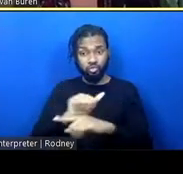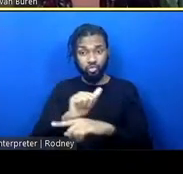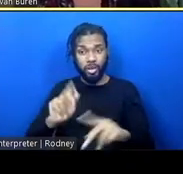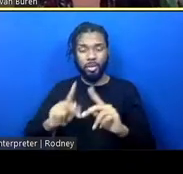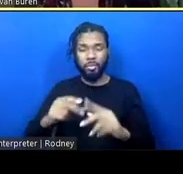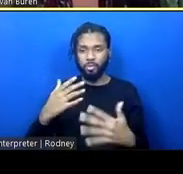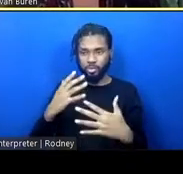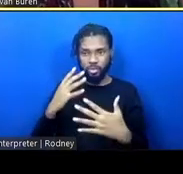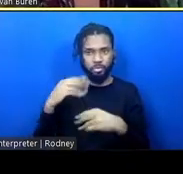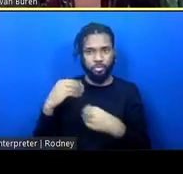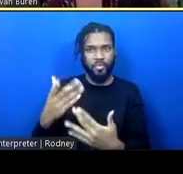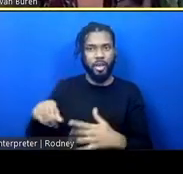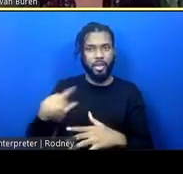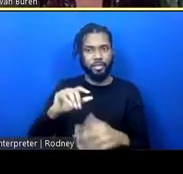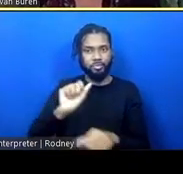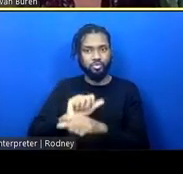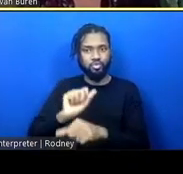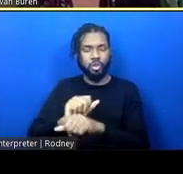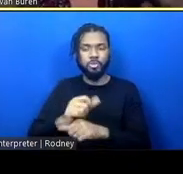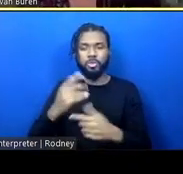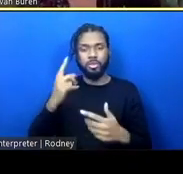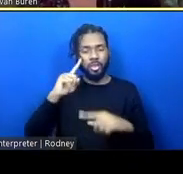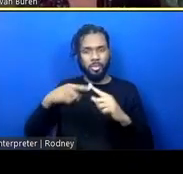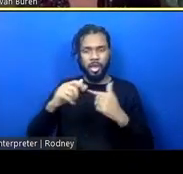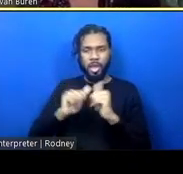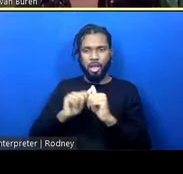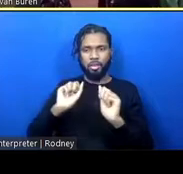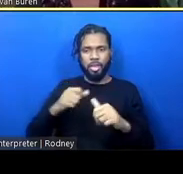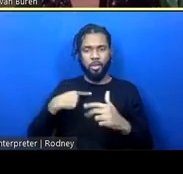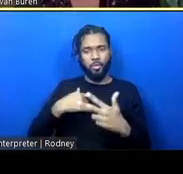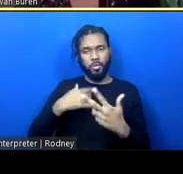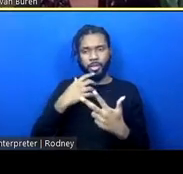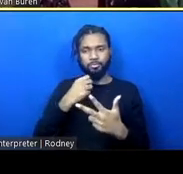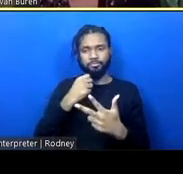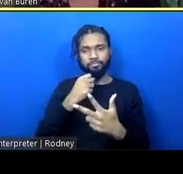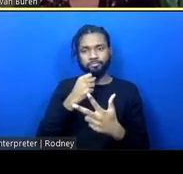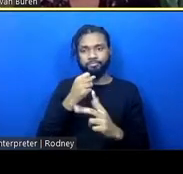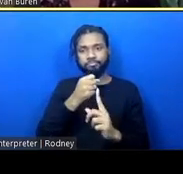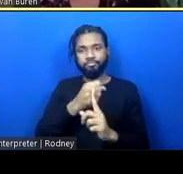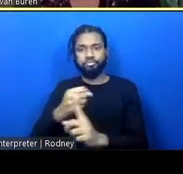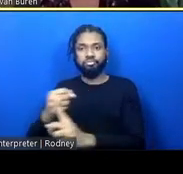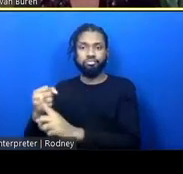So, how can we do three things with one thing, and we have a beta in the field,